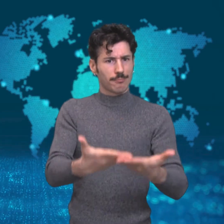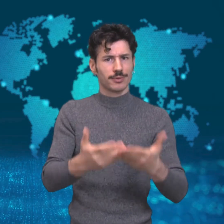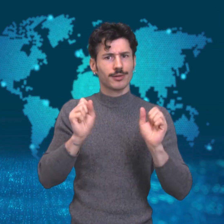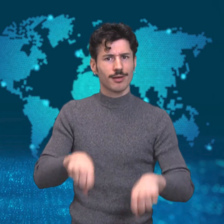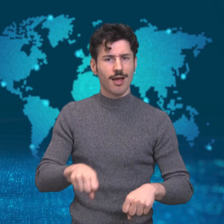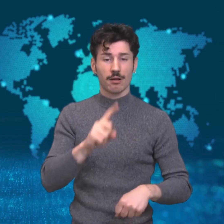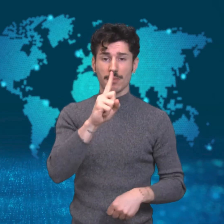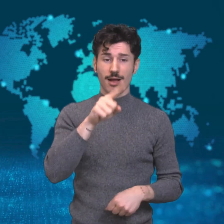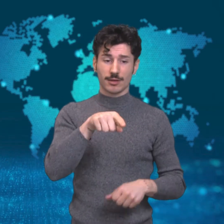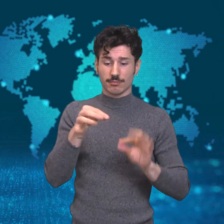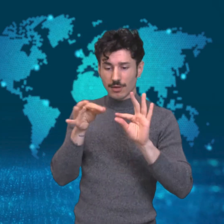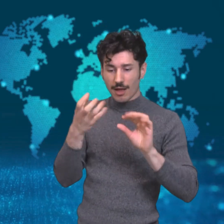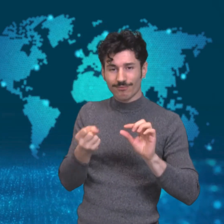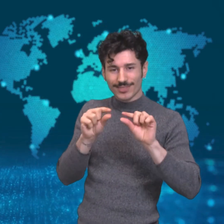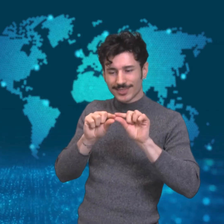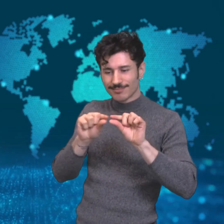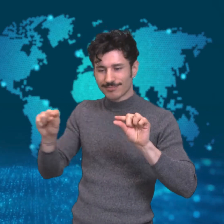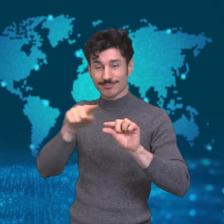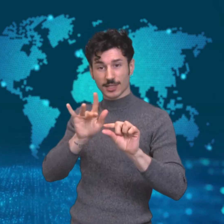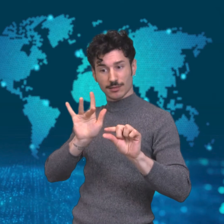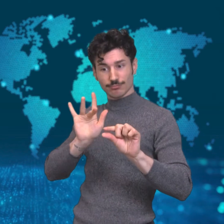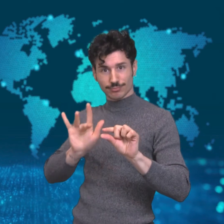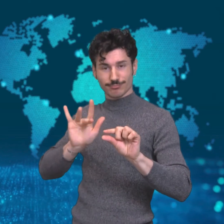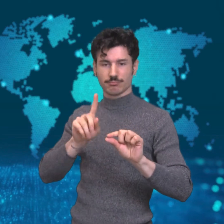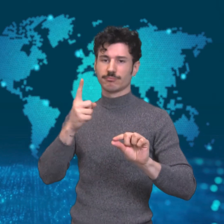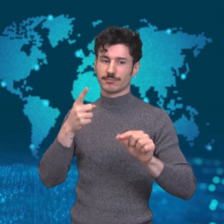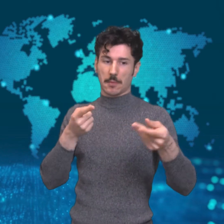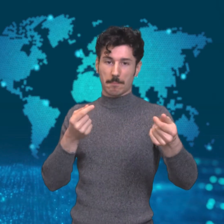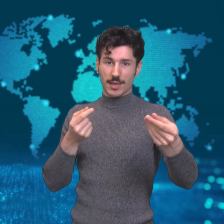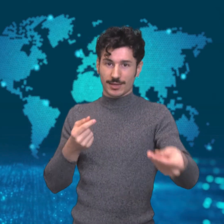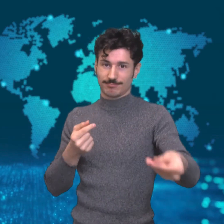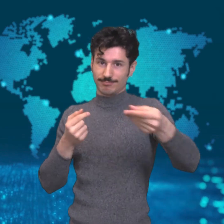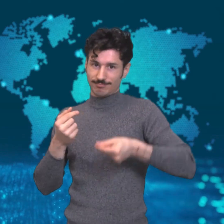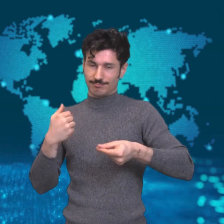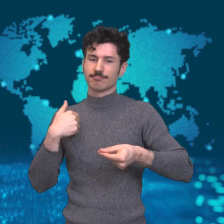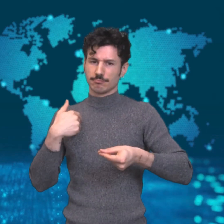link to victims, falsely claiming that the victims